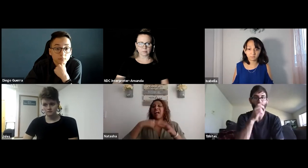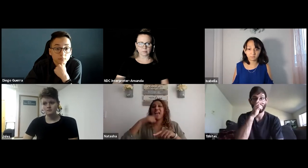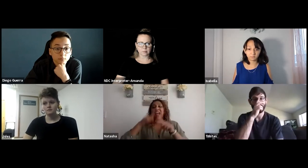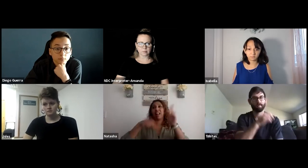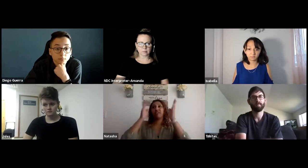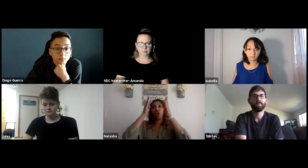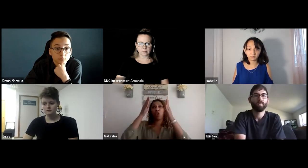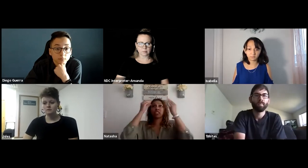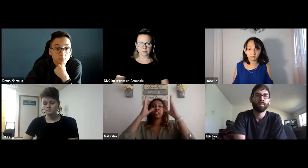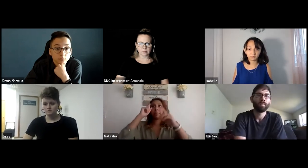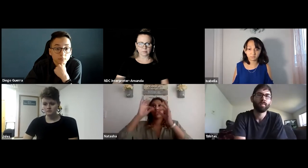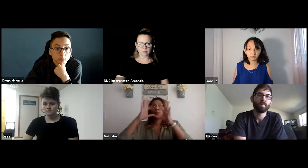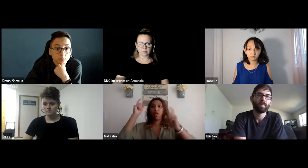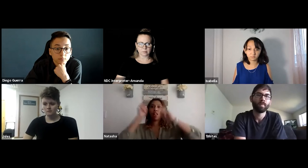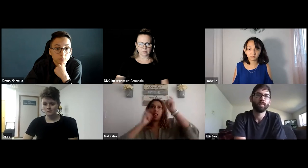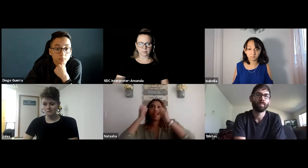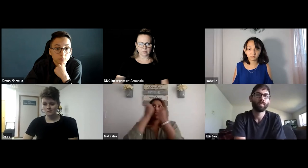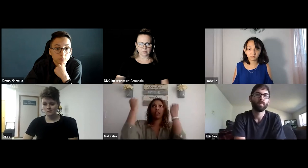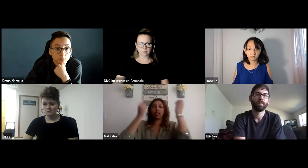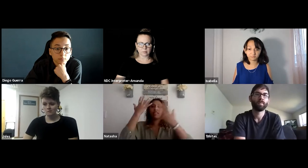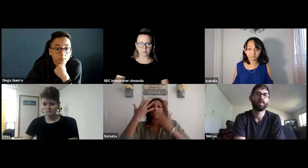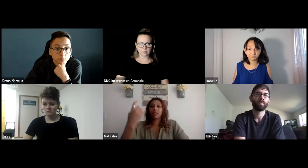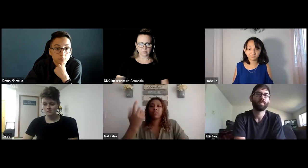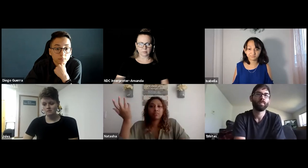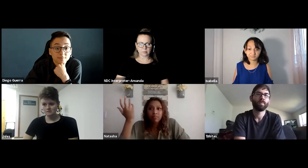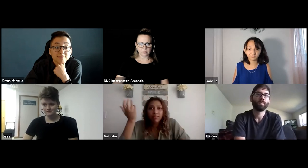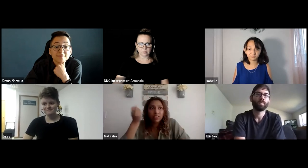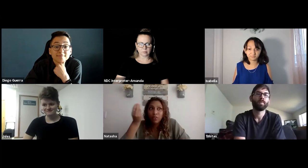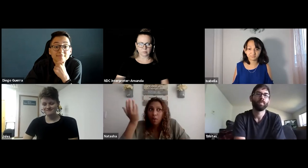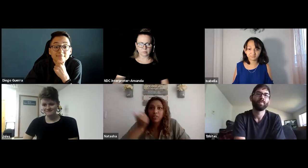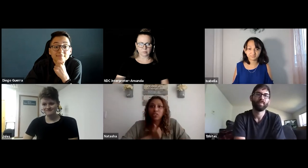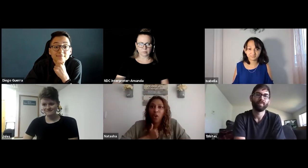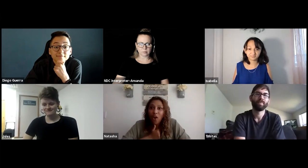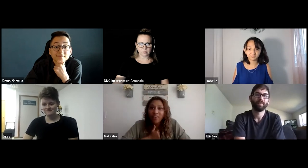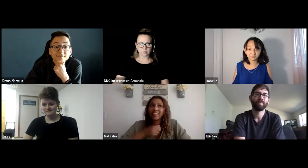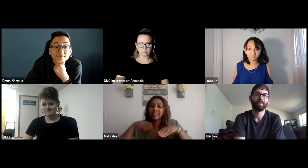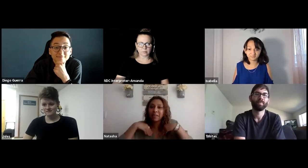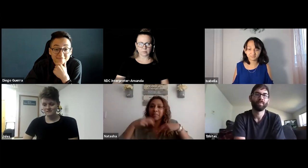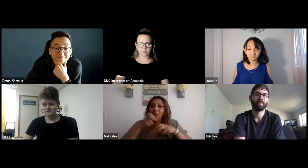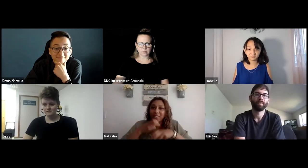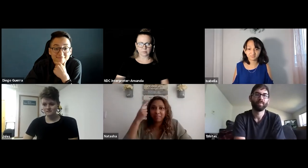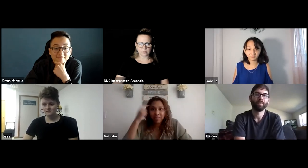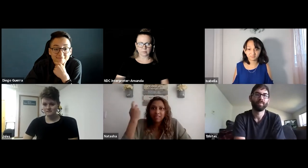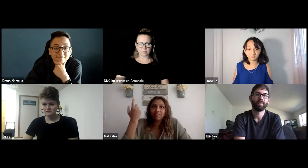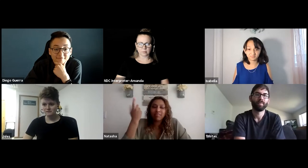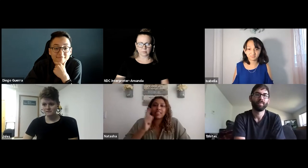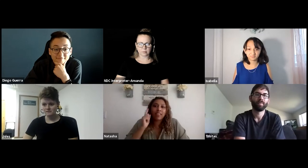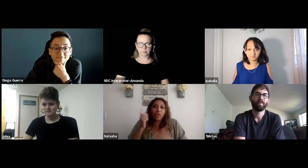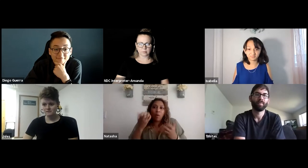A lot of times they make faces or make comments or they say, well, I can't focus on the professor because your interpreter is distracting me.